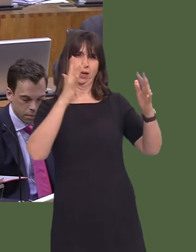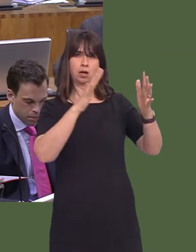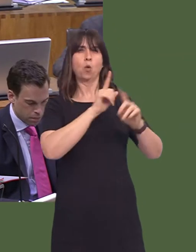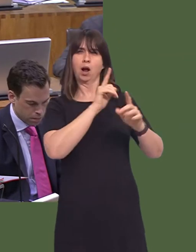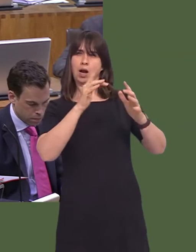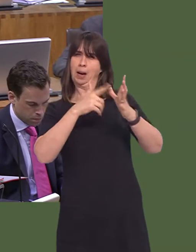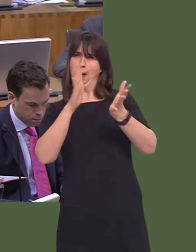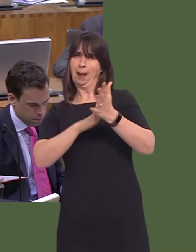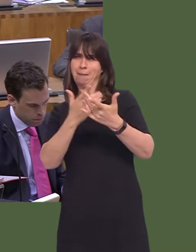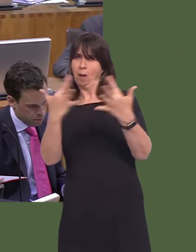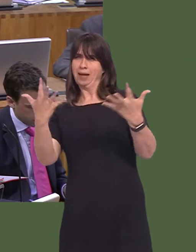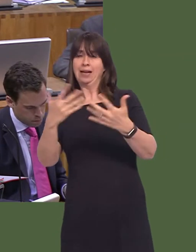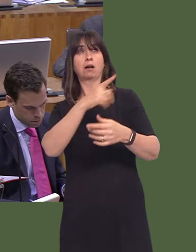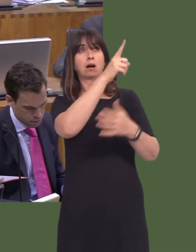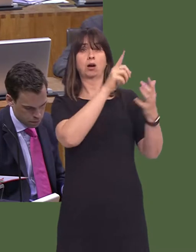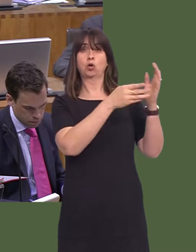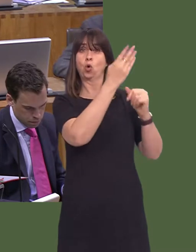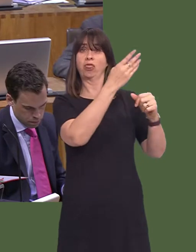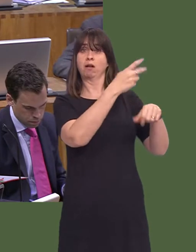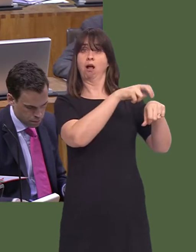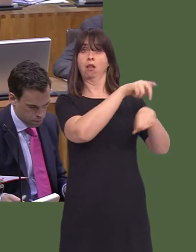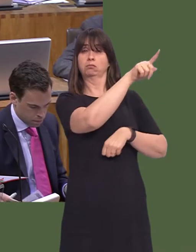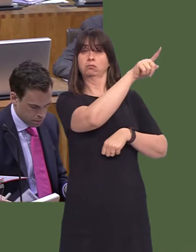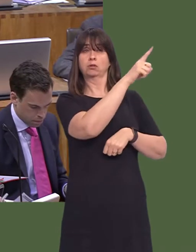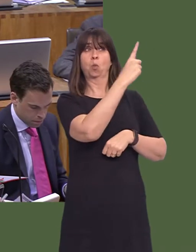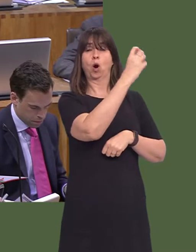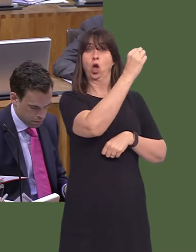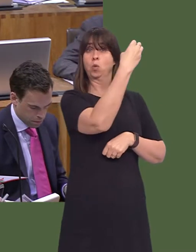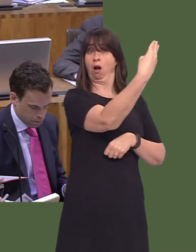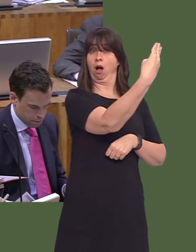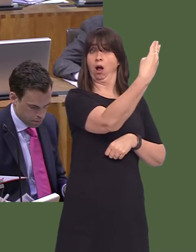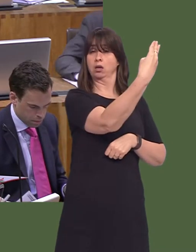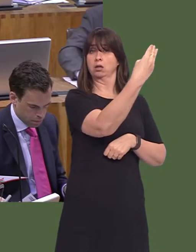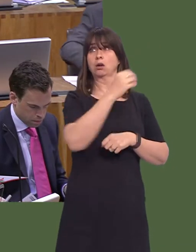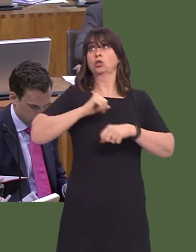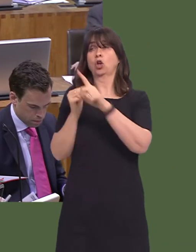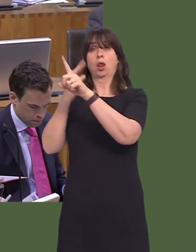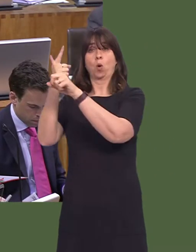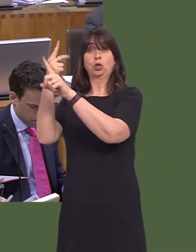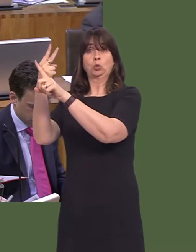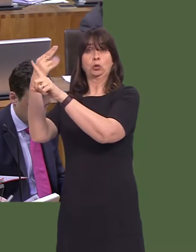a population just over half that of Wales, has 109, and Scotland has 129. We must look